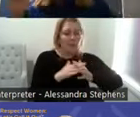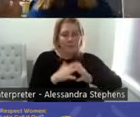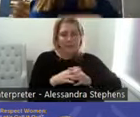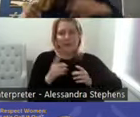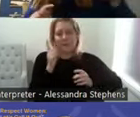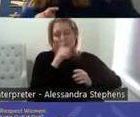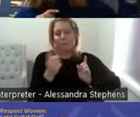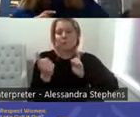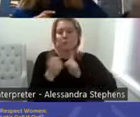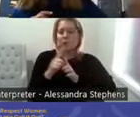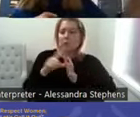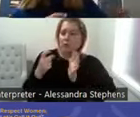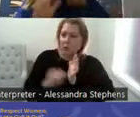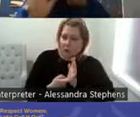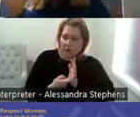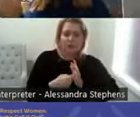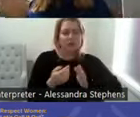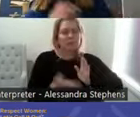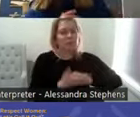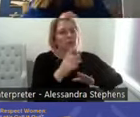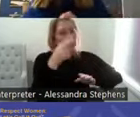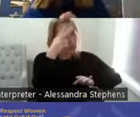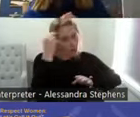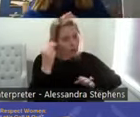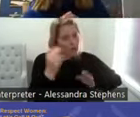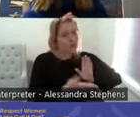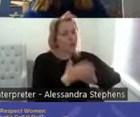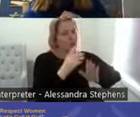the nurses, the OTs, you know, is it their specialists as such?